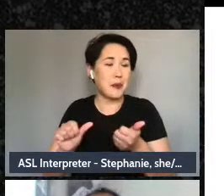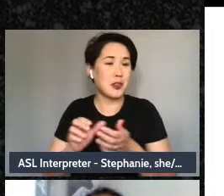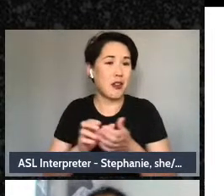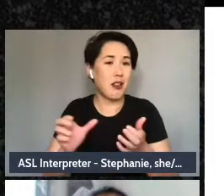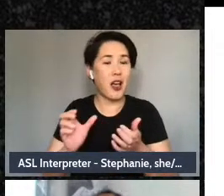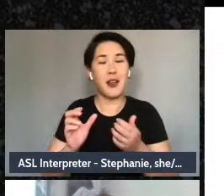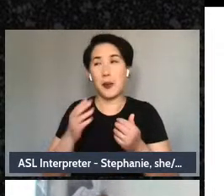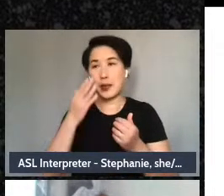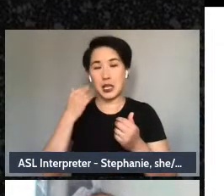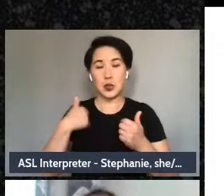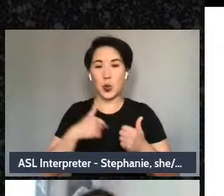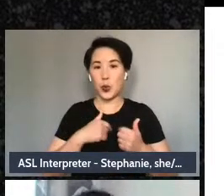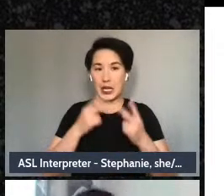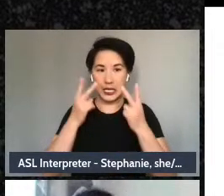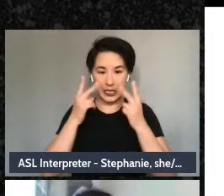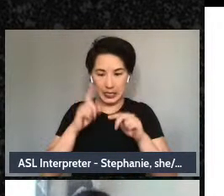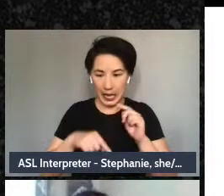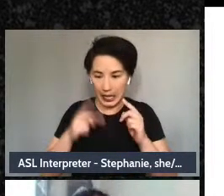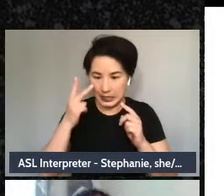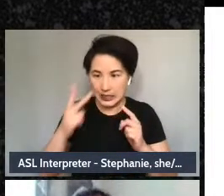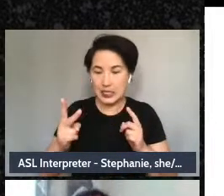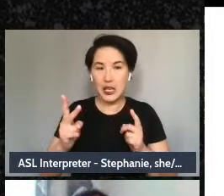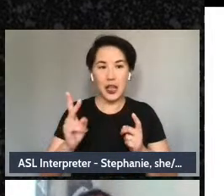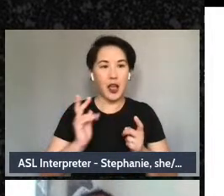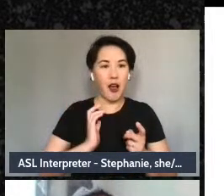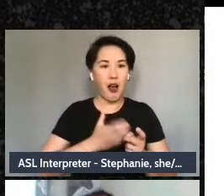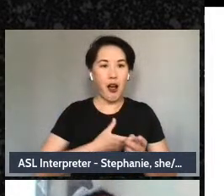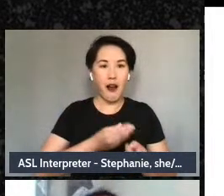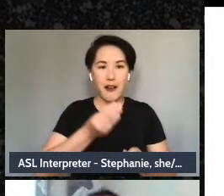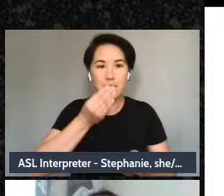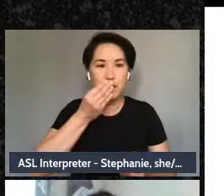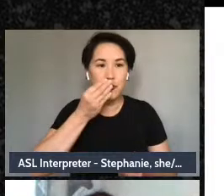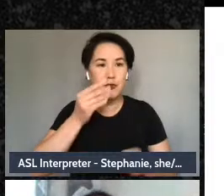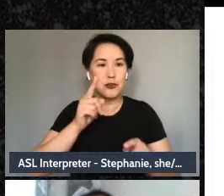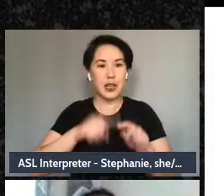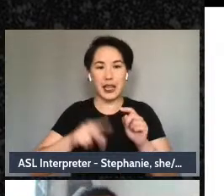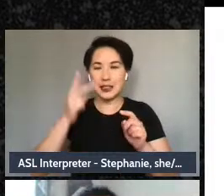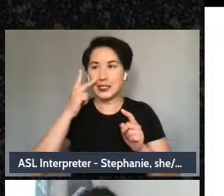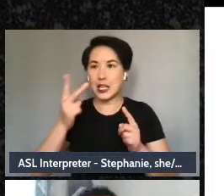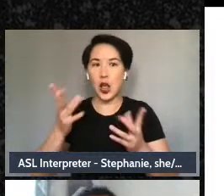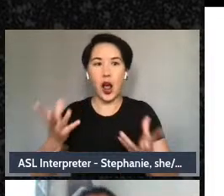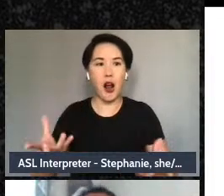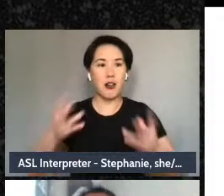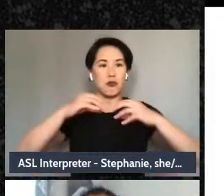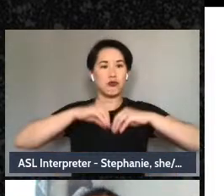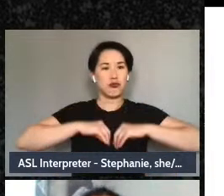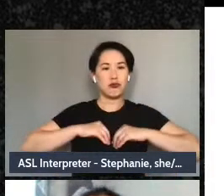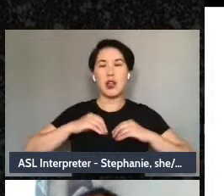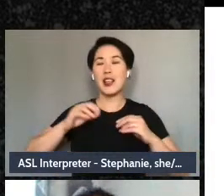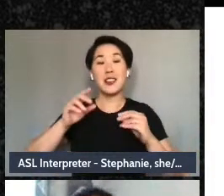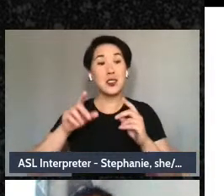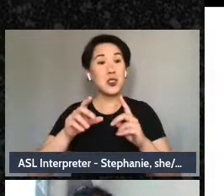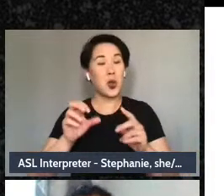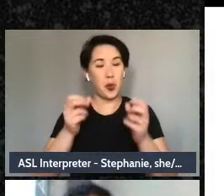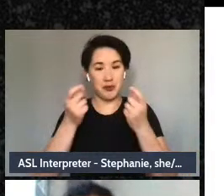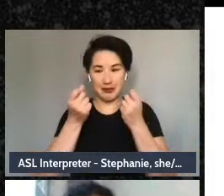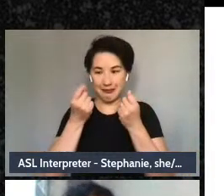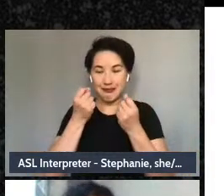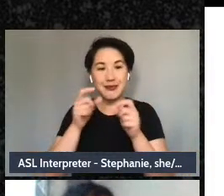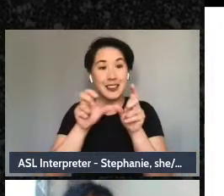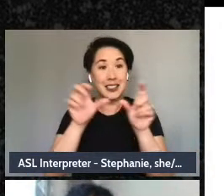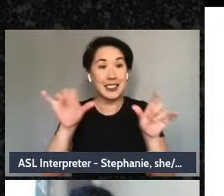we are feeding and pulling from, it can expand our world view. So we have our system tree,